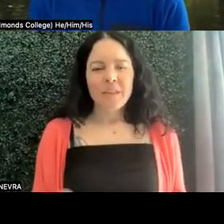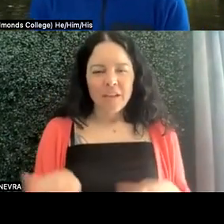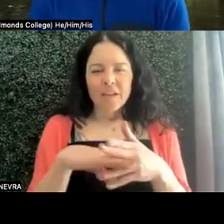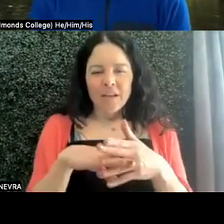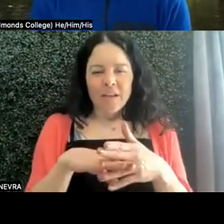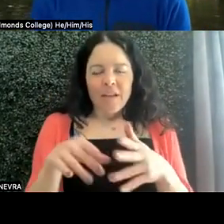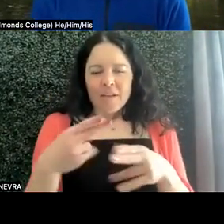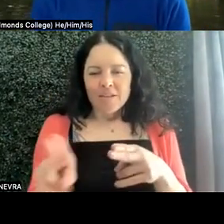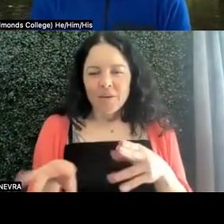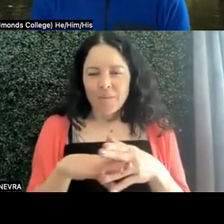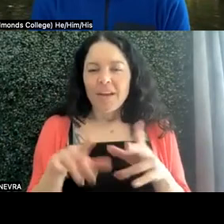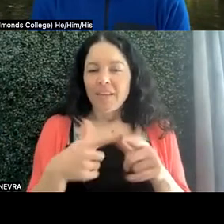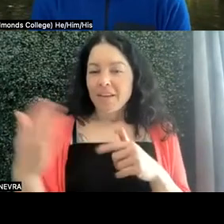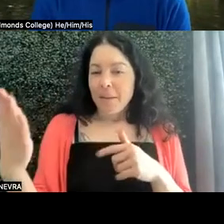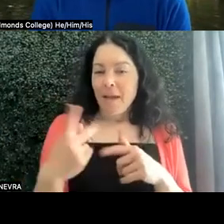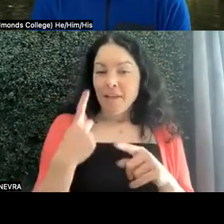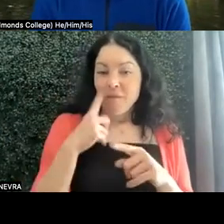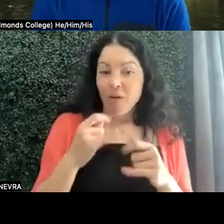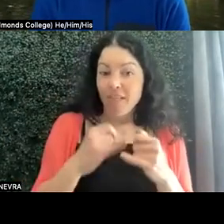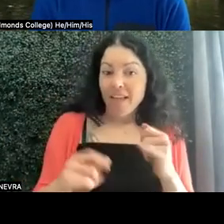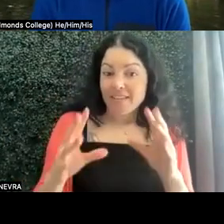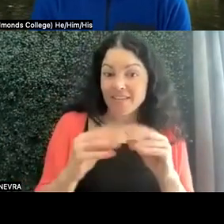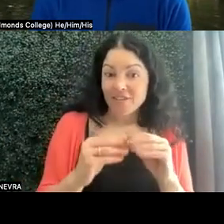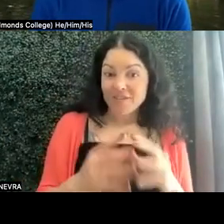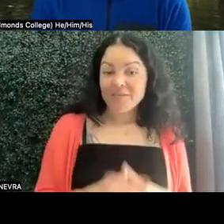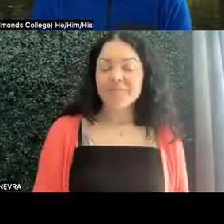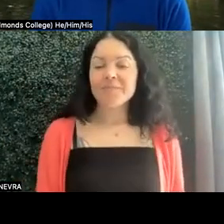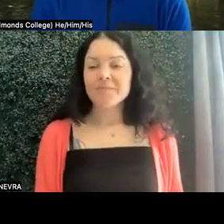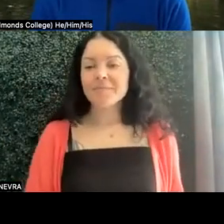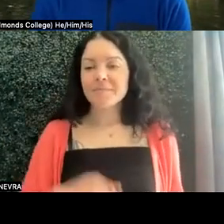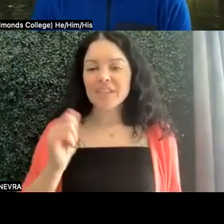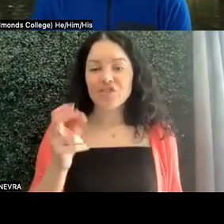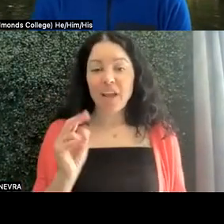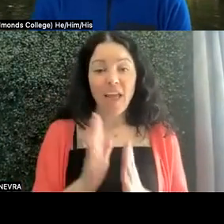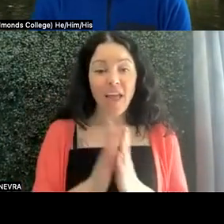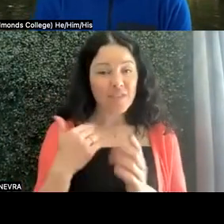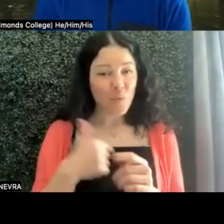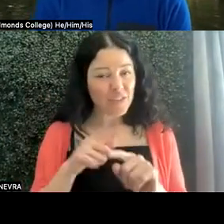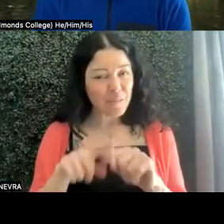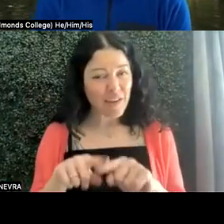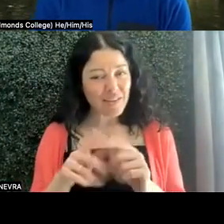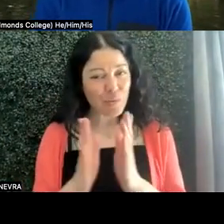and then come back for our last session. Jan has asked, are we dependent on requests for accommodation